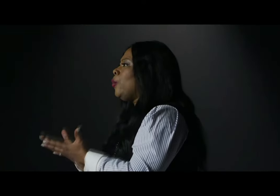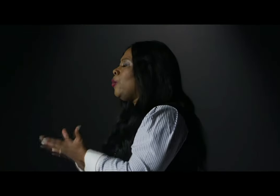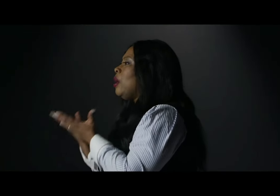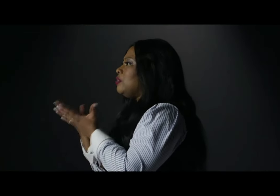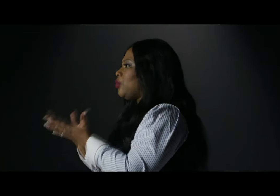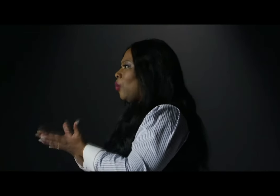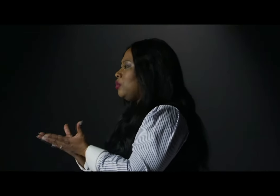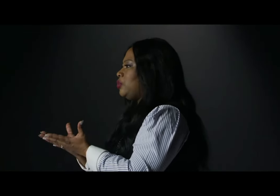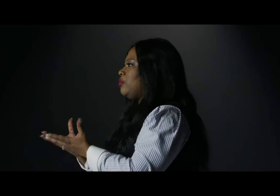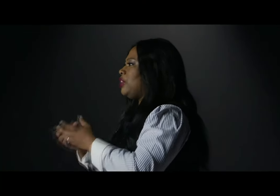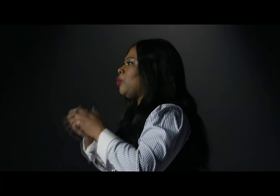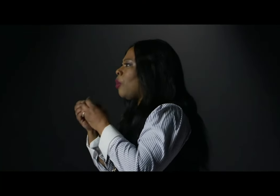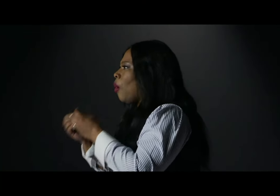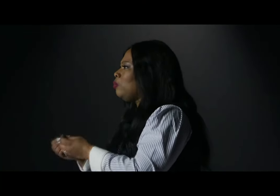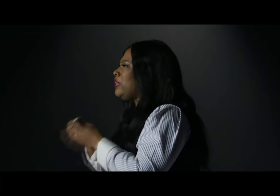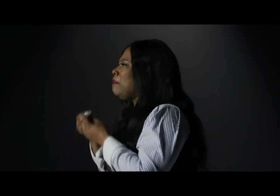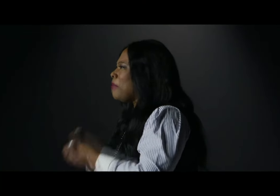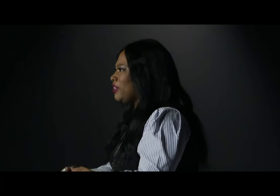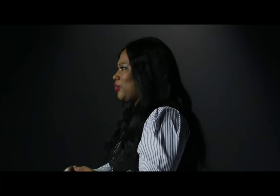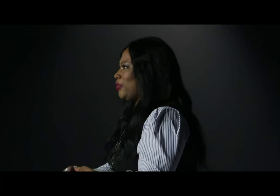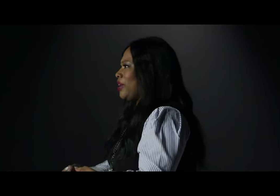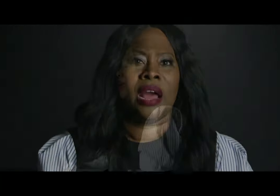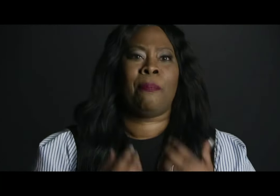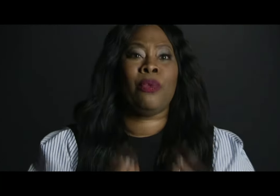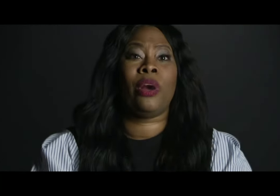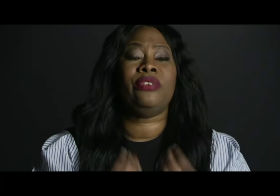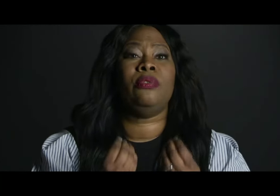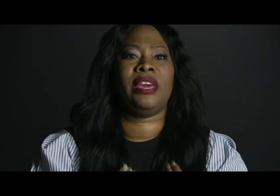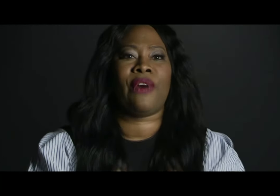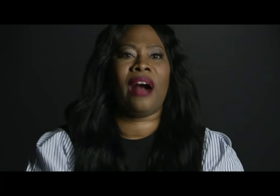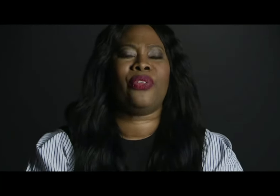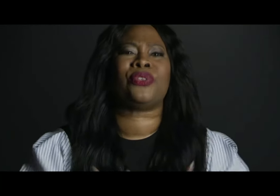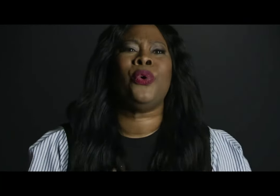Who told you that you are only measured by what you give others?